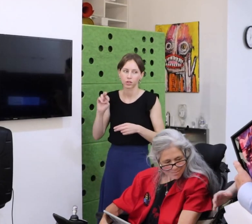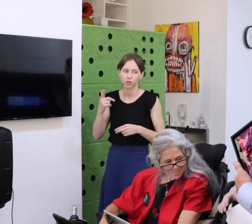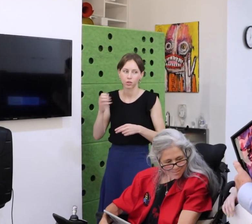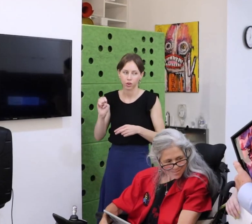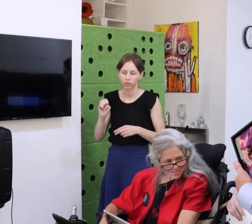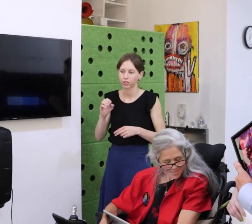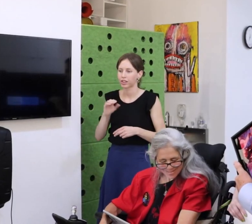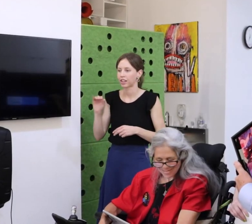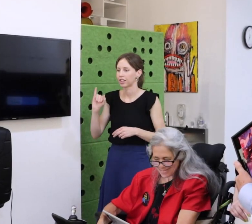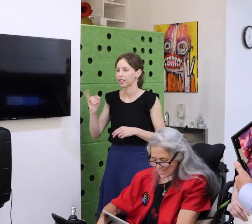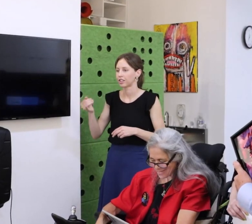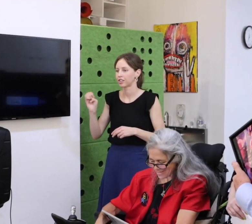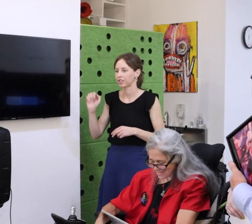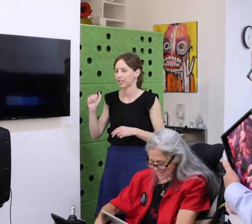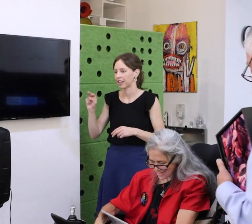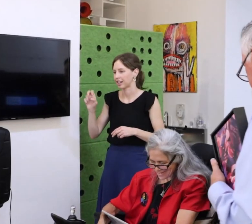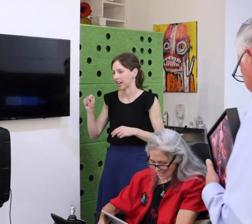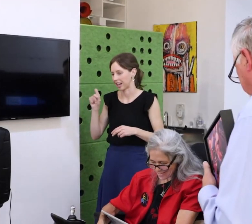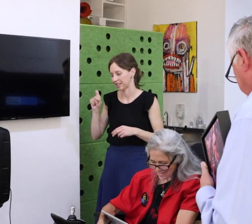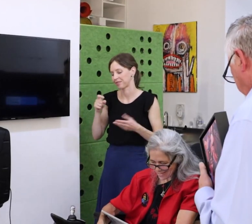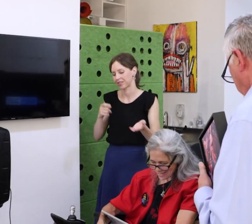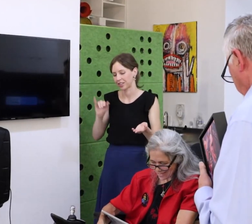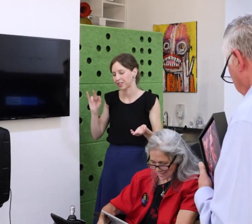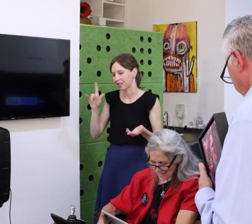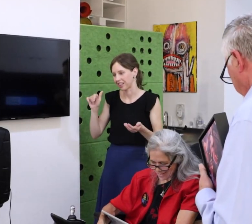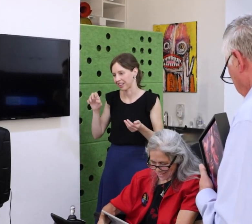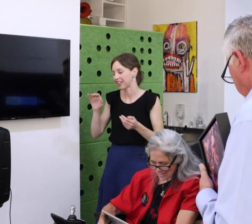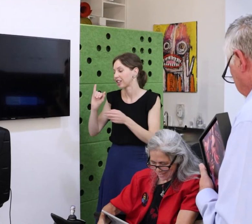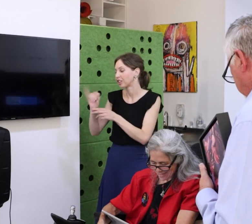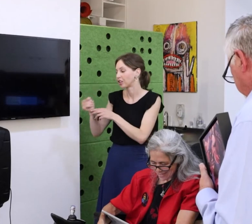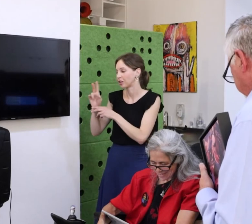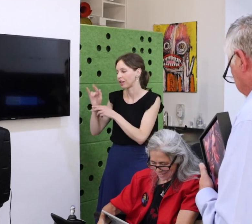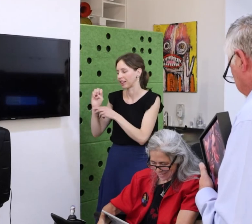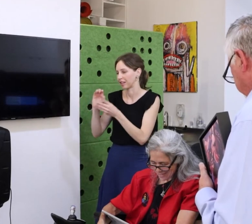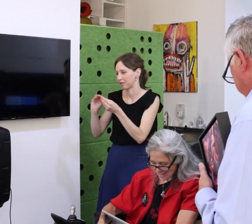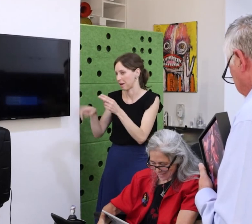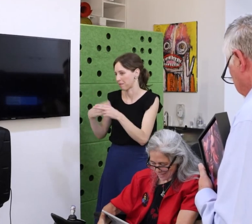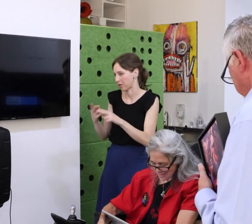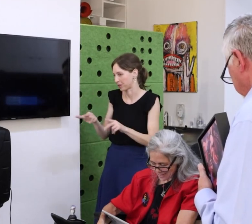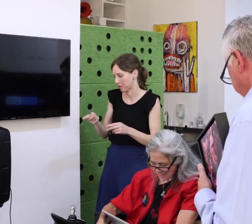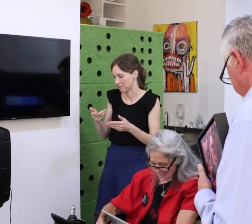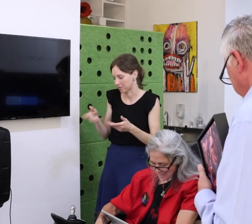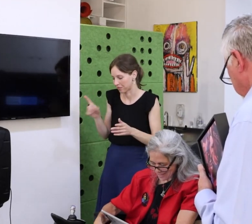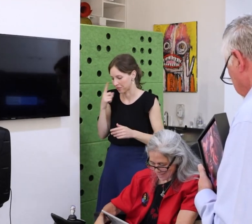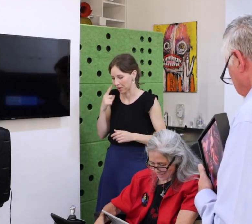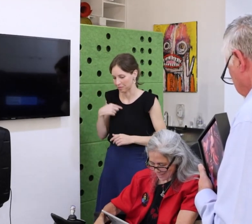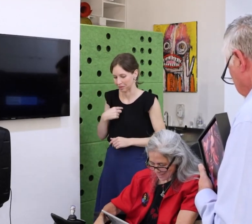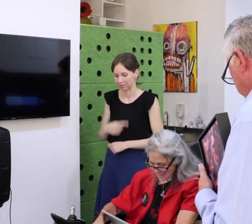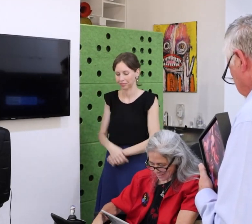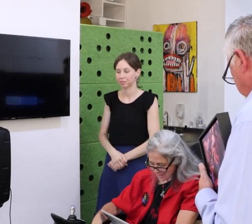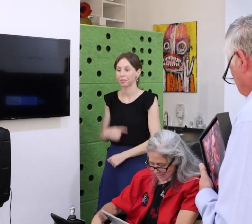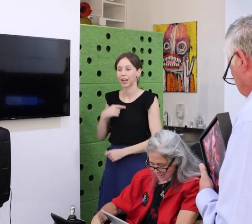my fear but being the smartest person in the room is not necessarily your best asset.